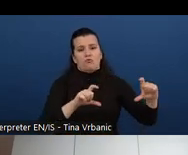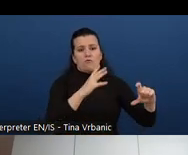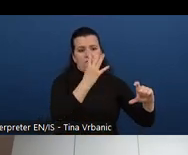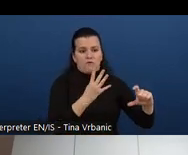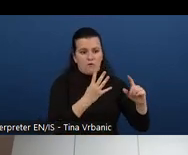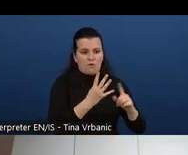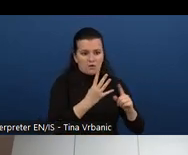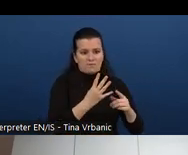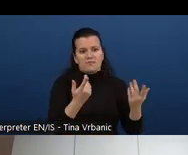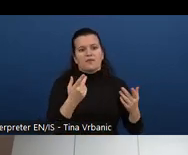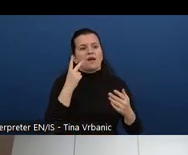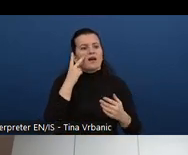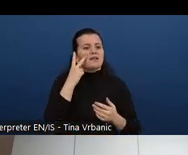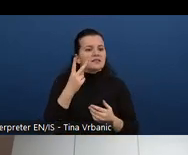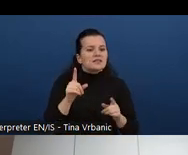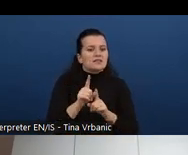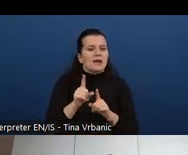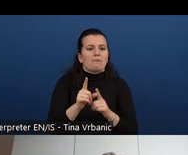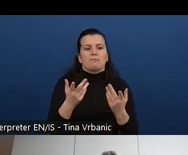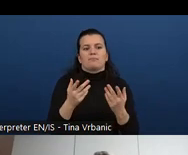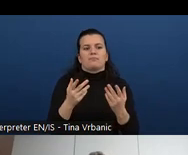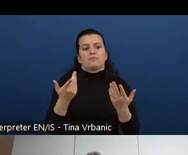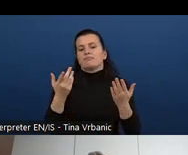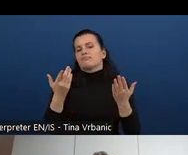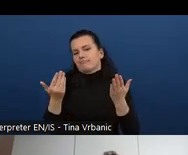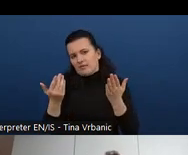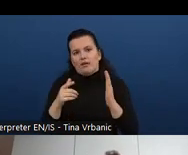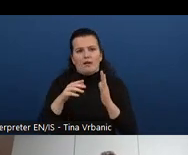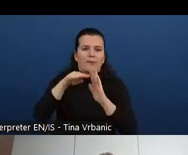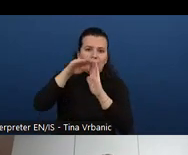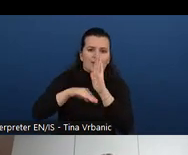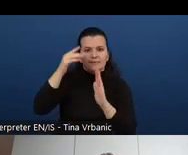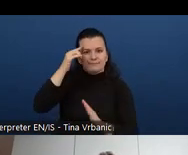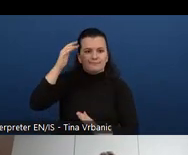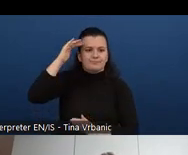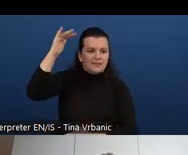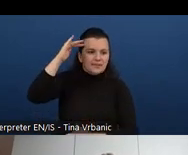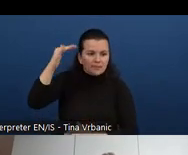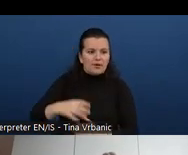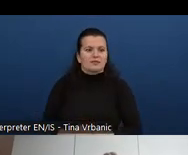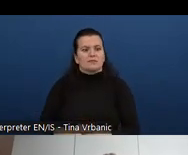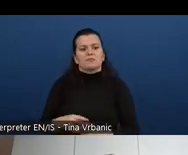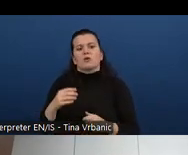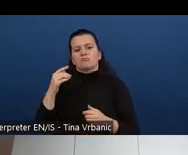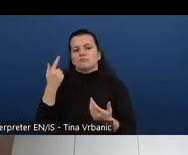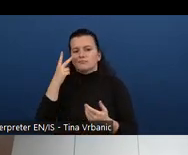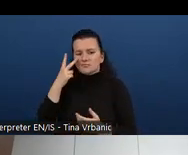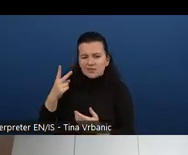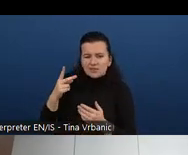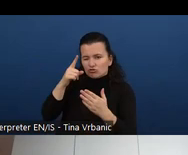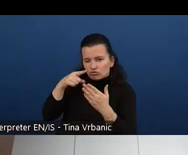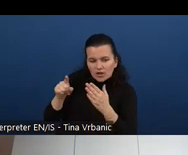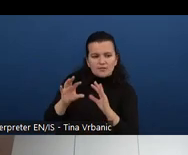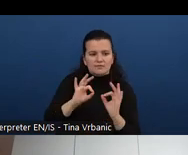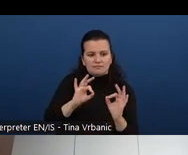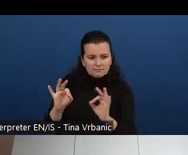We focus on W3C standards but also with guidance on instructors to detect what standards and